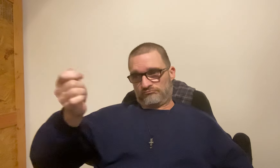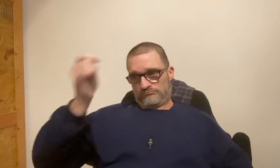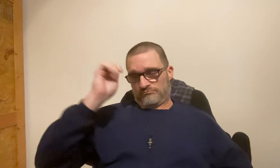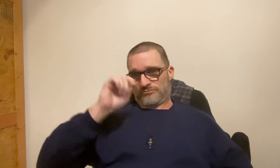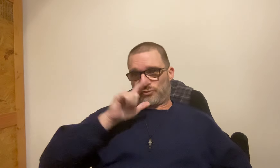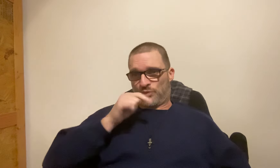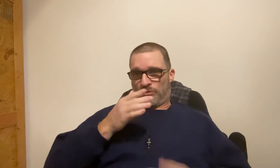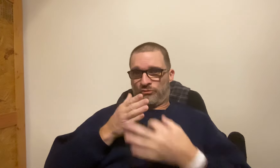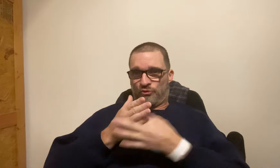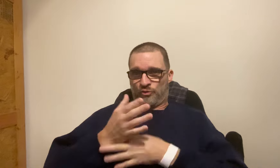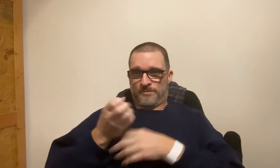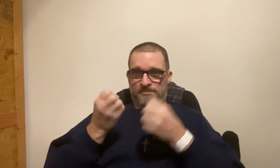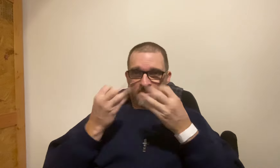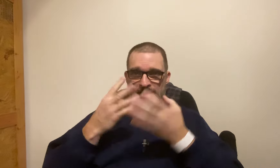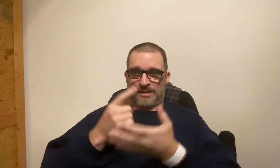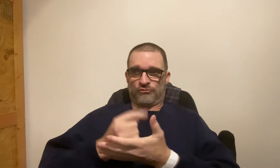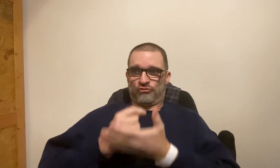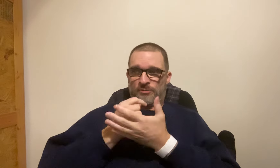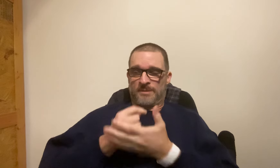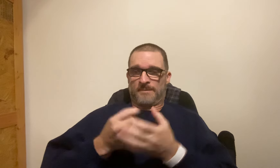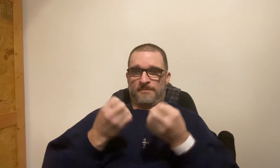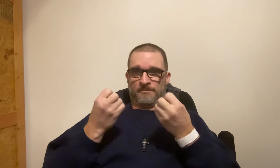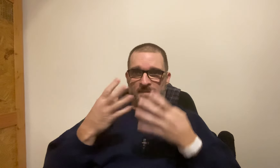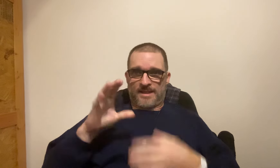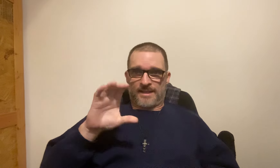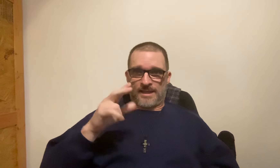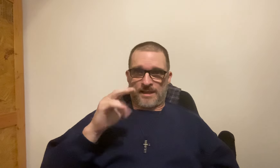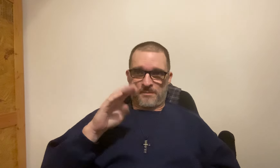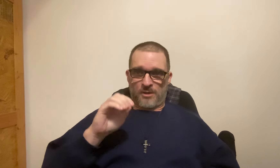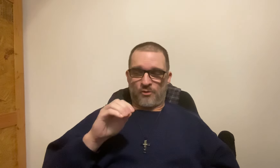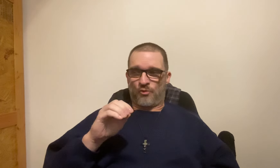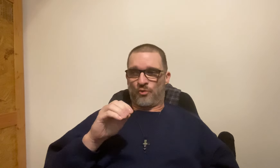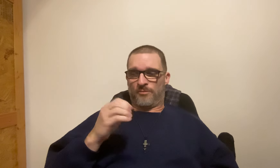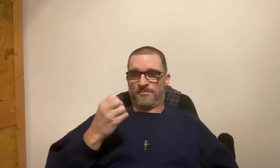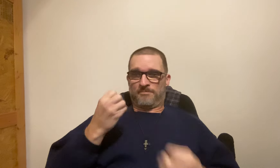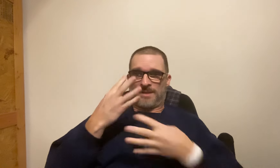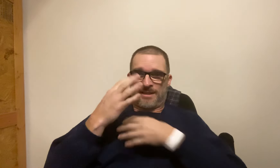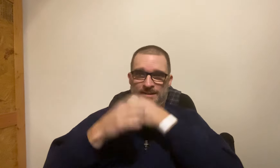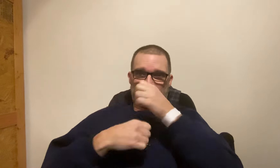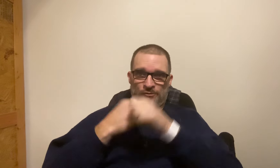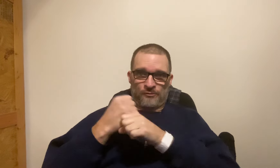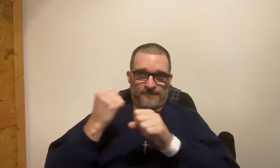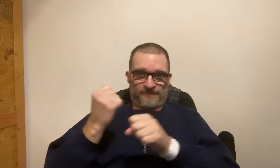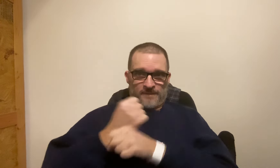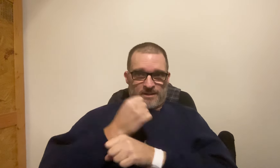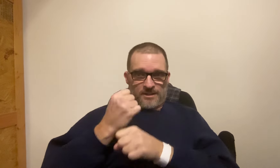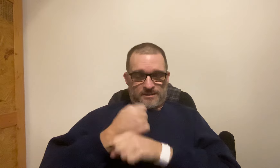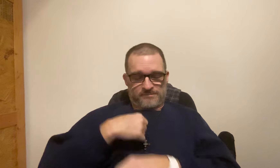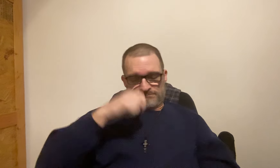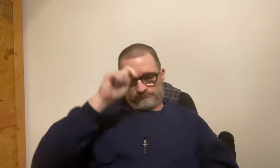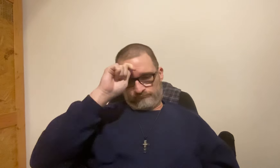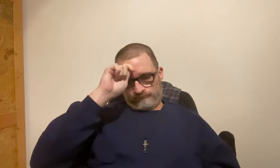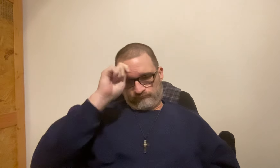*hats off* to those who went through many treatments, many chemo, many years of fighting.